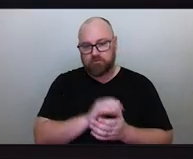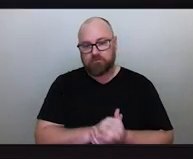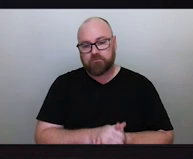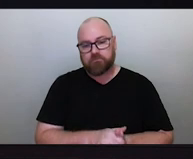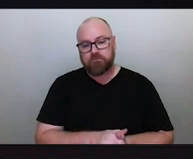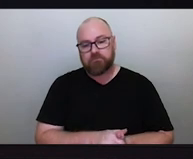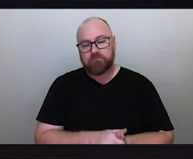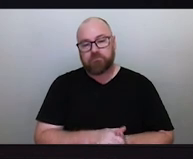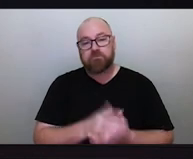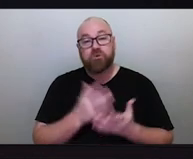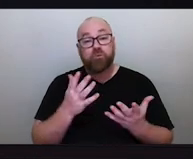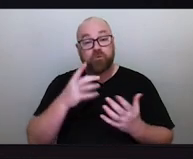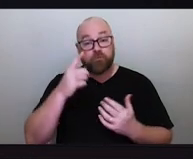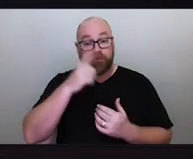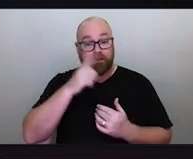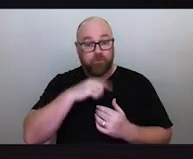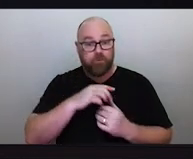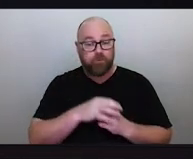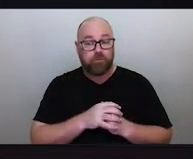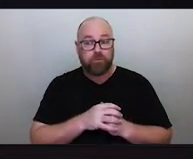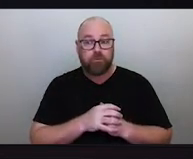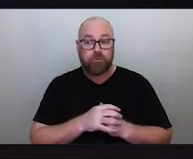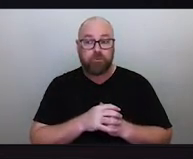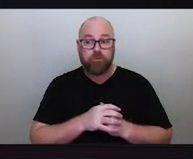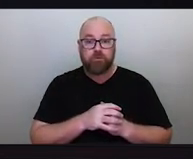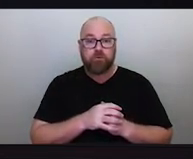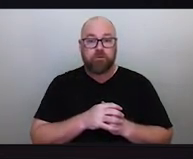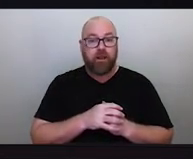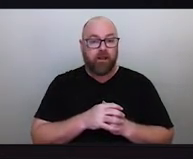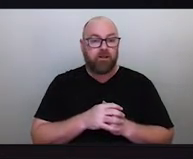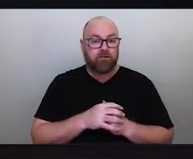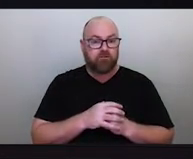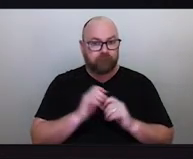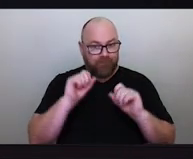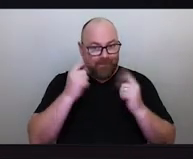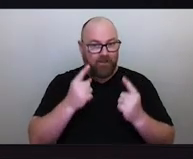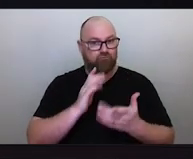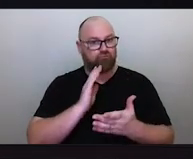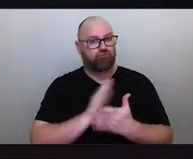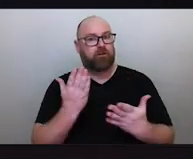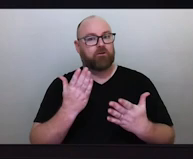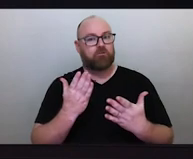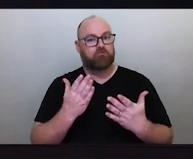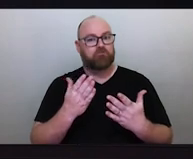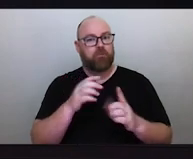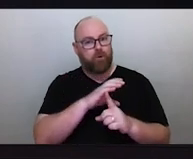people get the reality of the Culture of the land that they live in